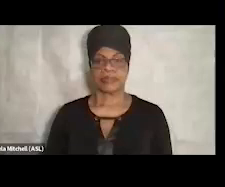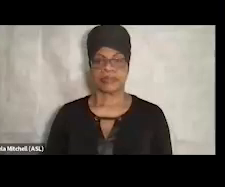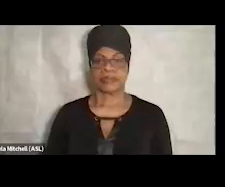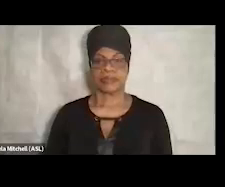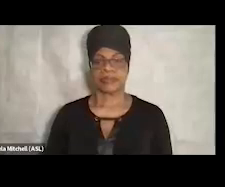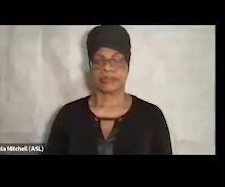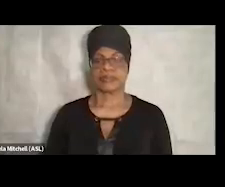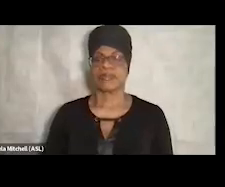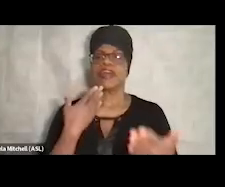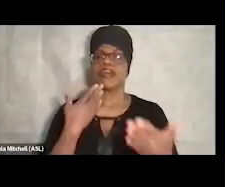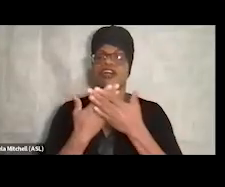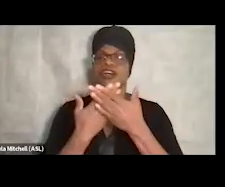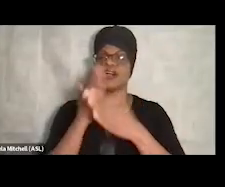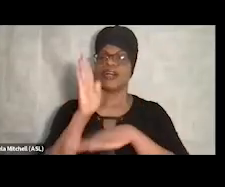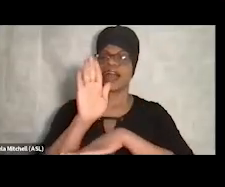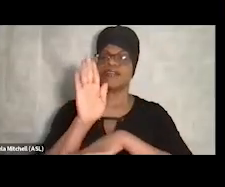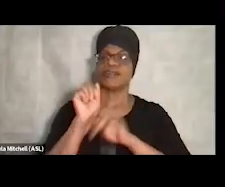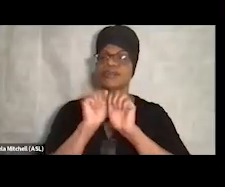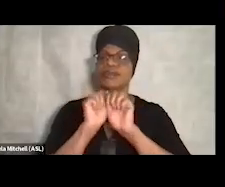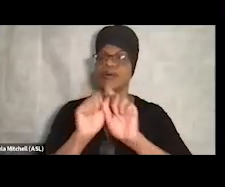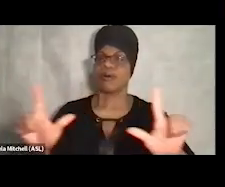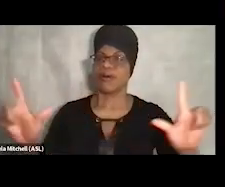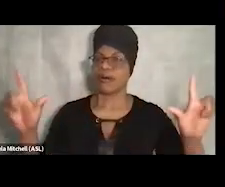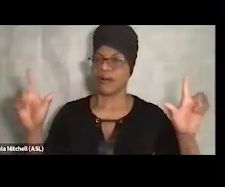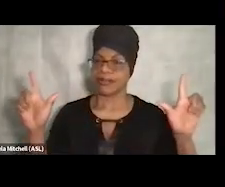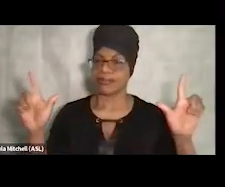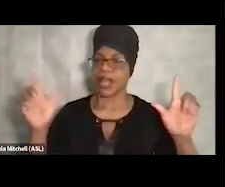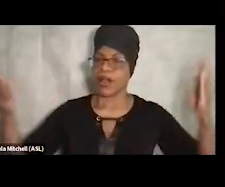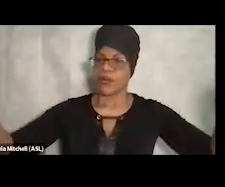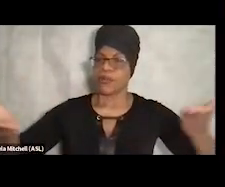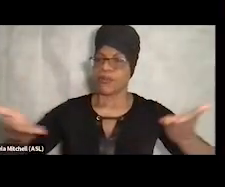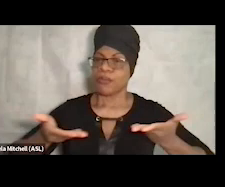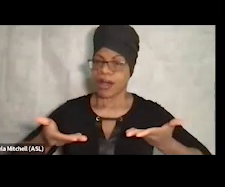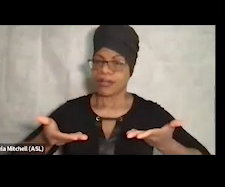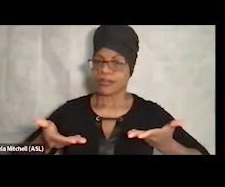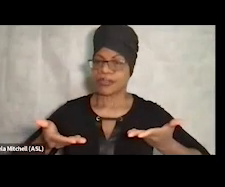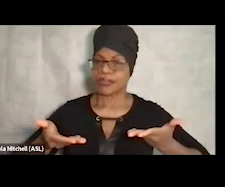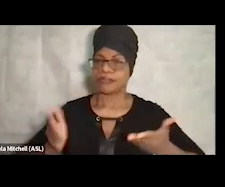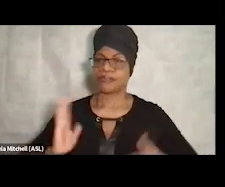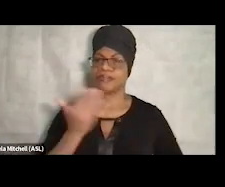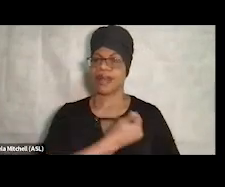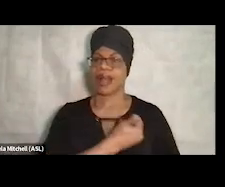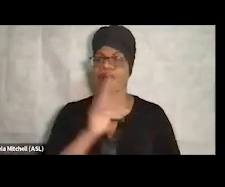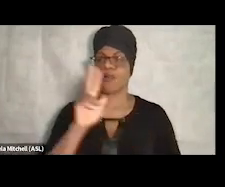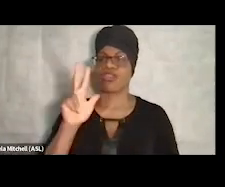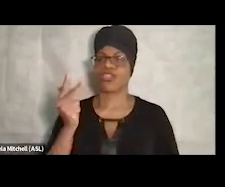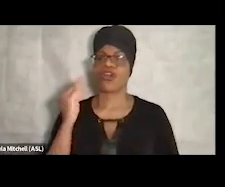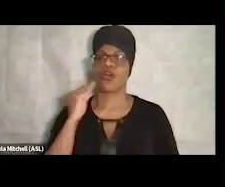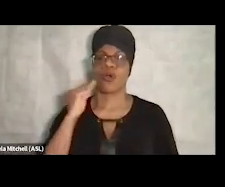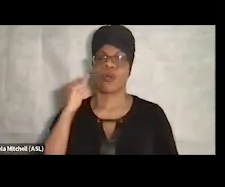Good afternoon, everyone. Welcome to our third Homeless and Housing Resource Center